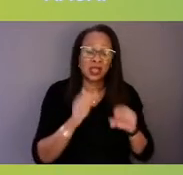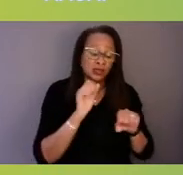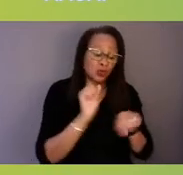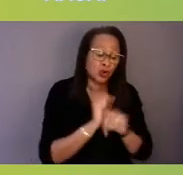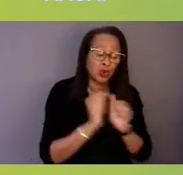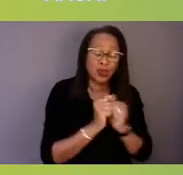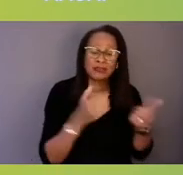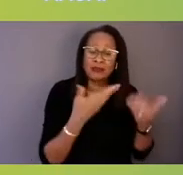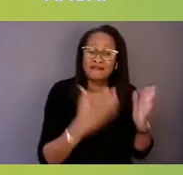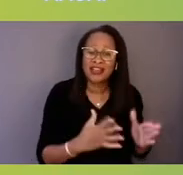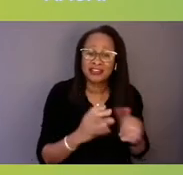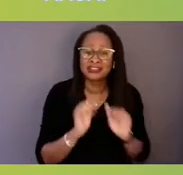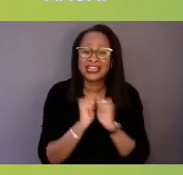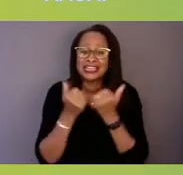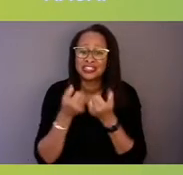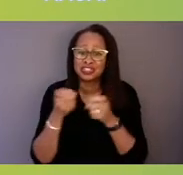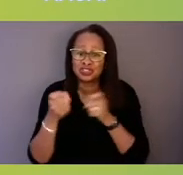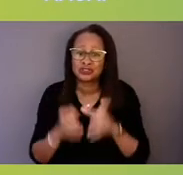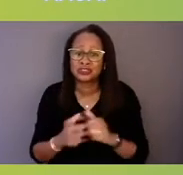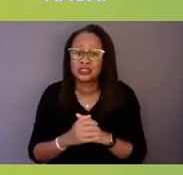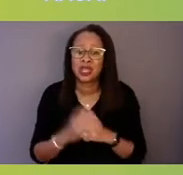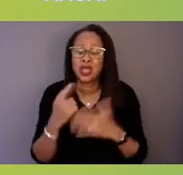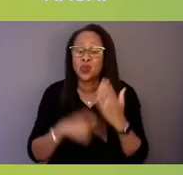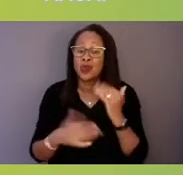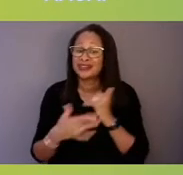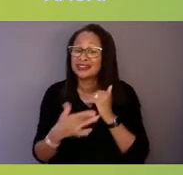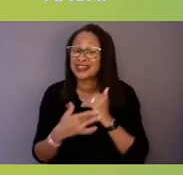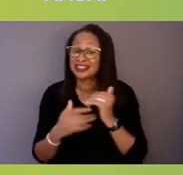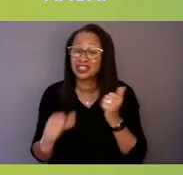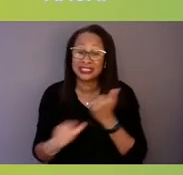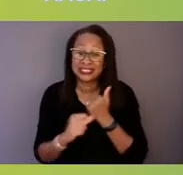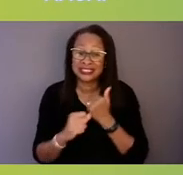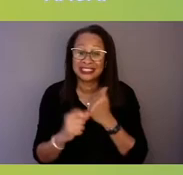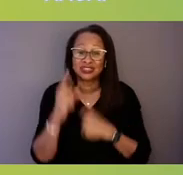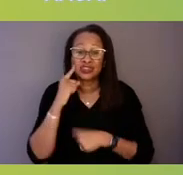What technical assistance do you think on the ground organizations would need